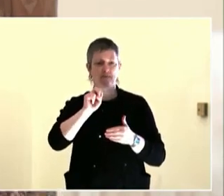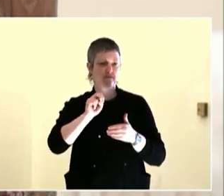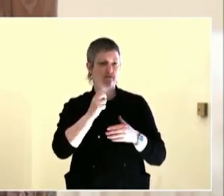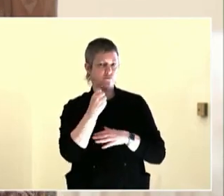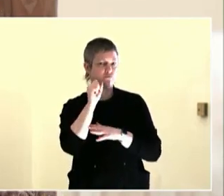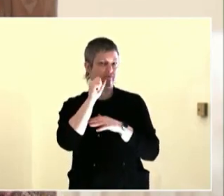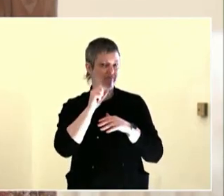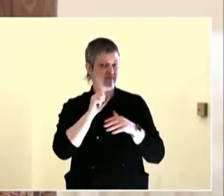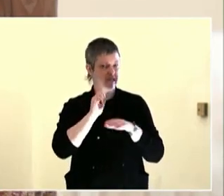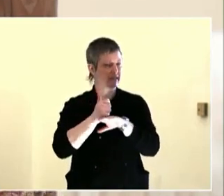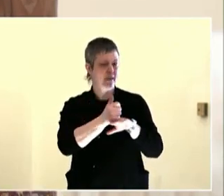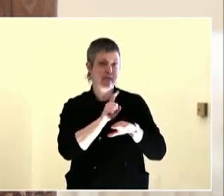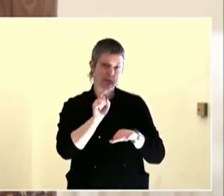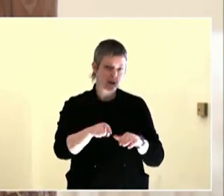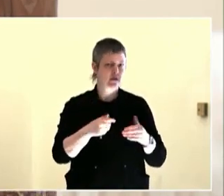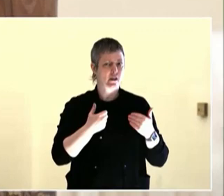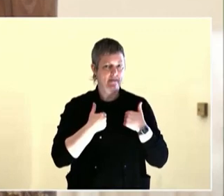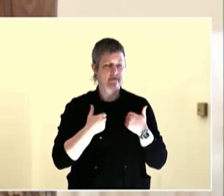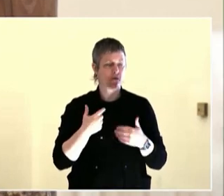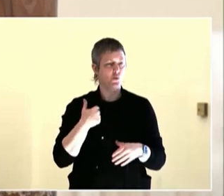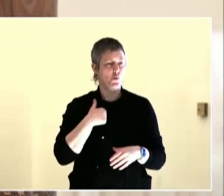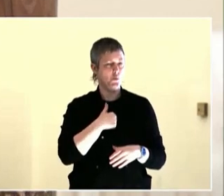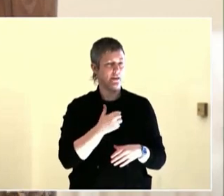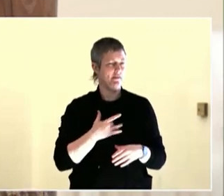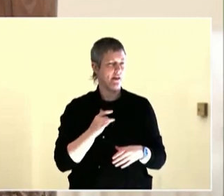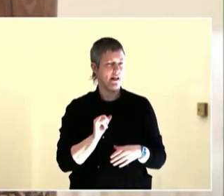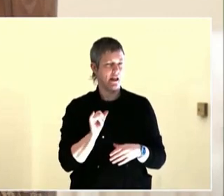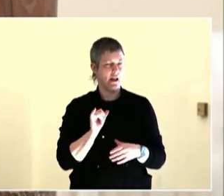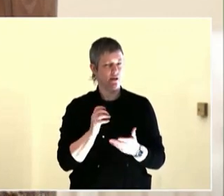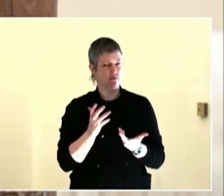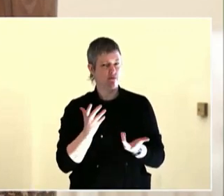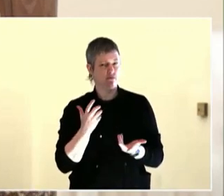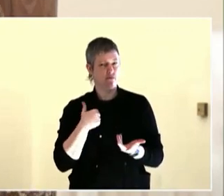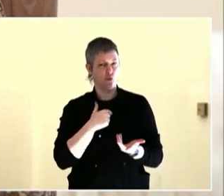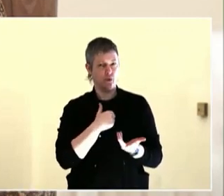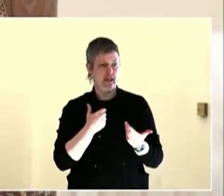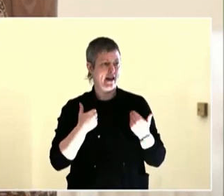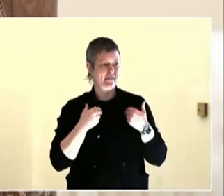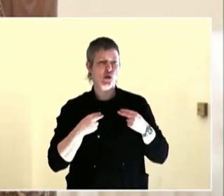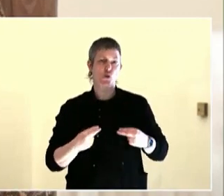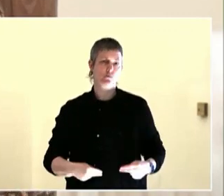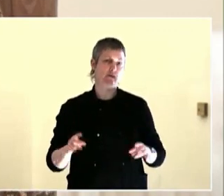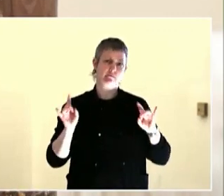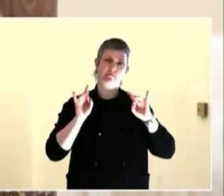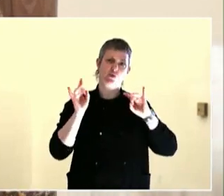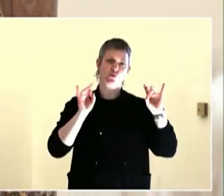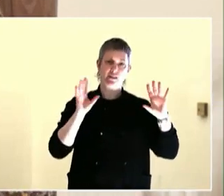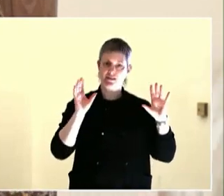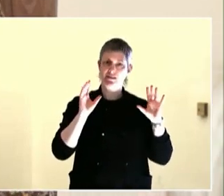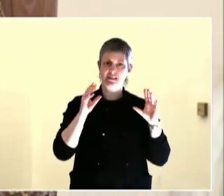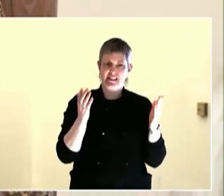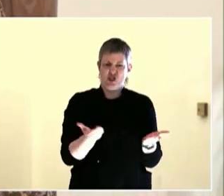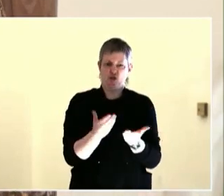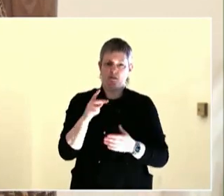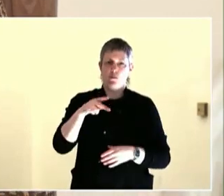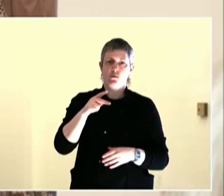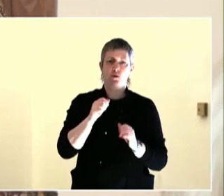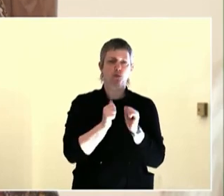professionals working together in tables like this. We came up with 360-odd